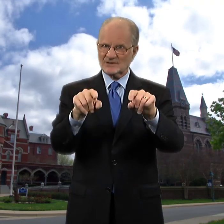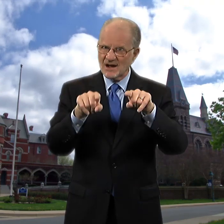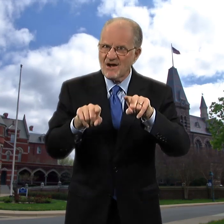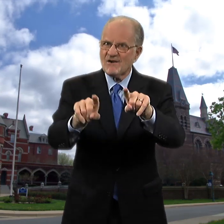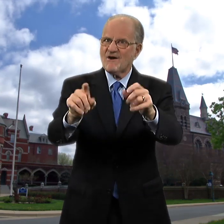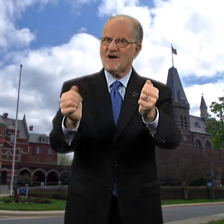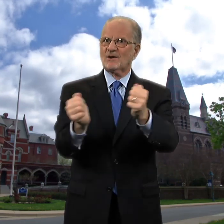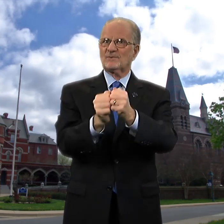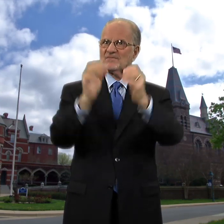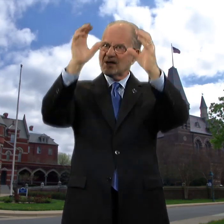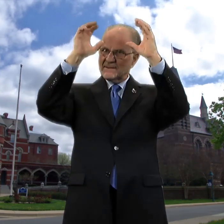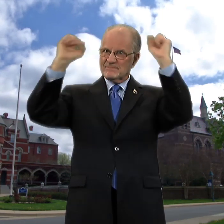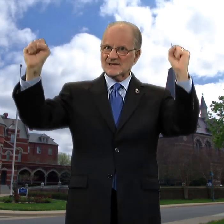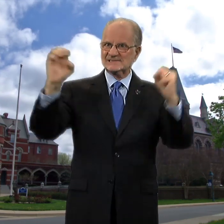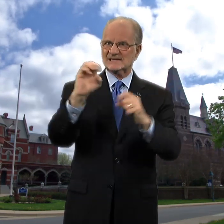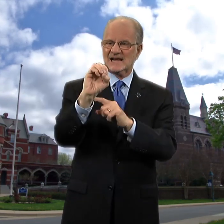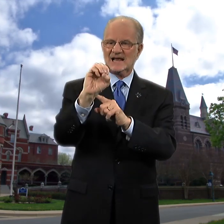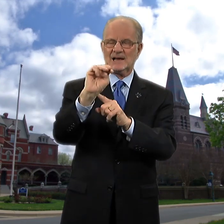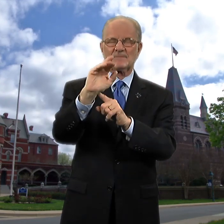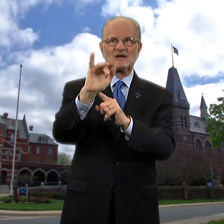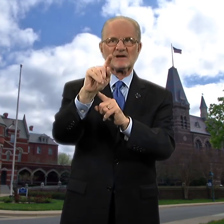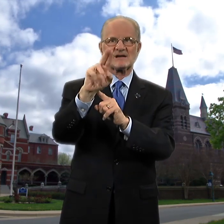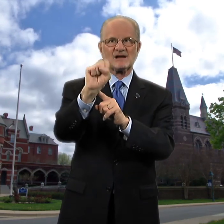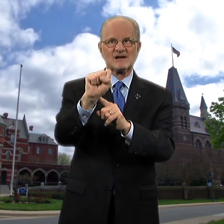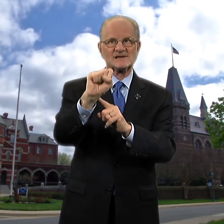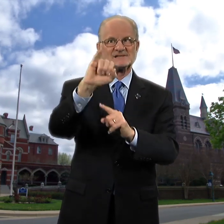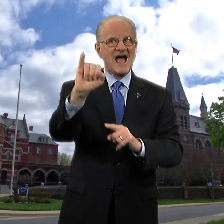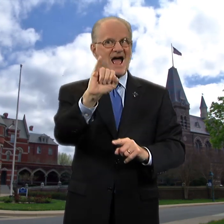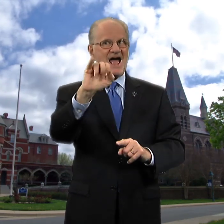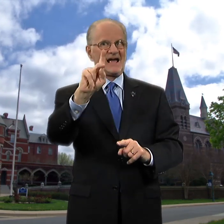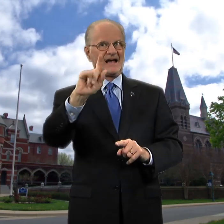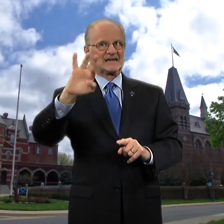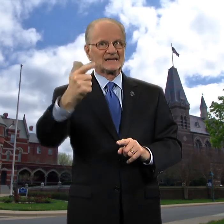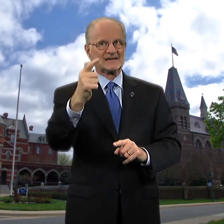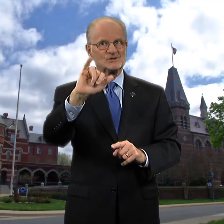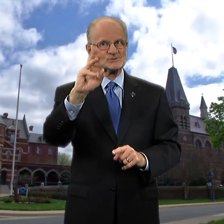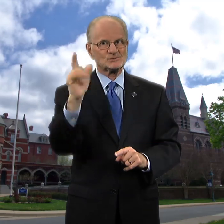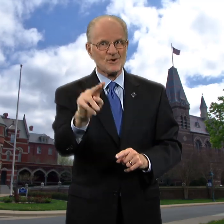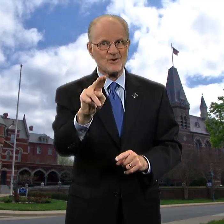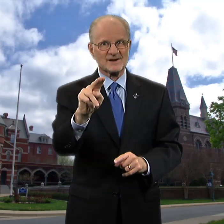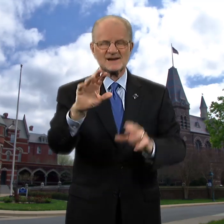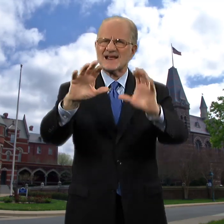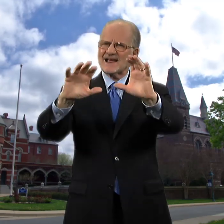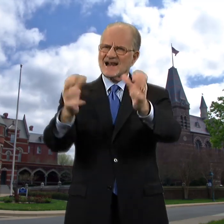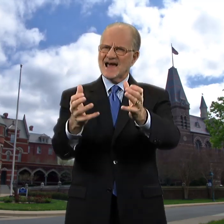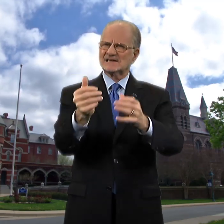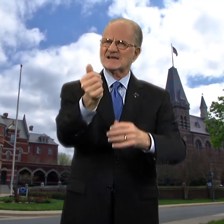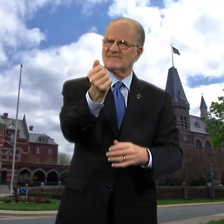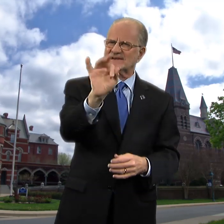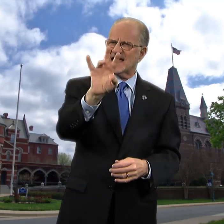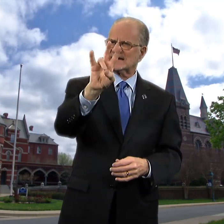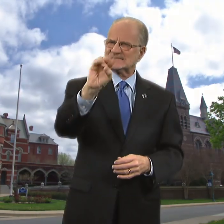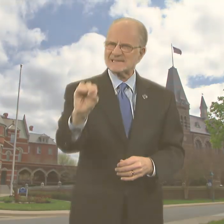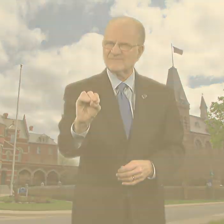along with President Emeritus I. King Jordan, class of 1970,